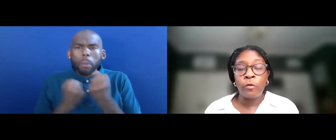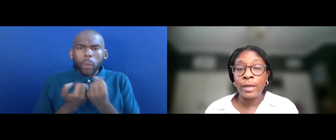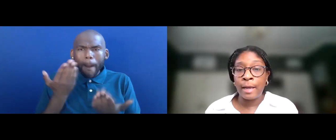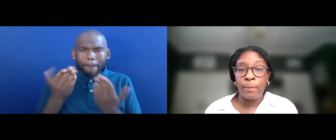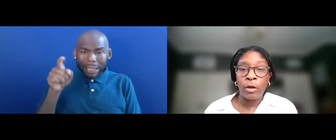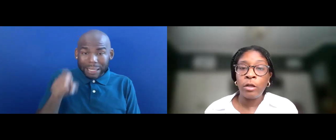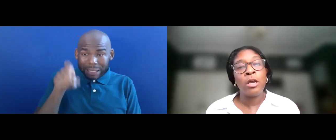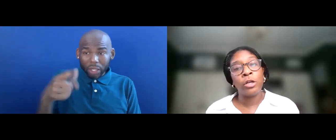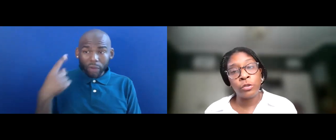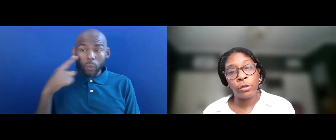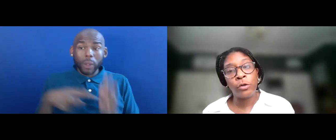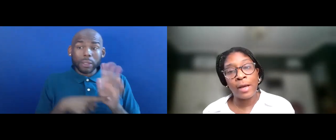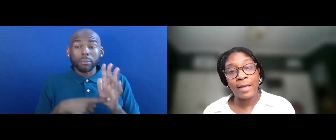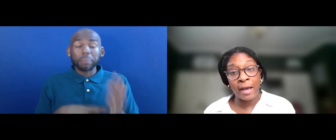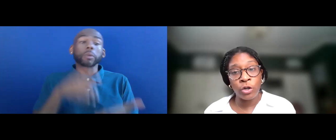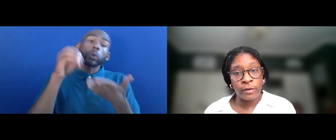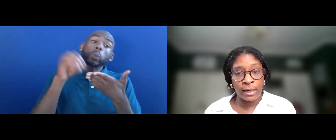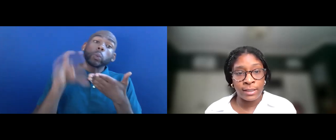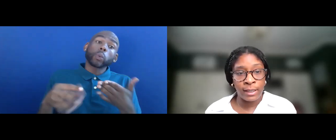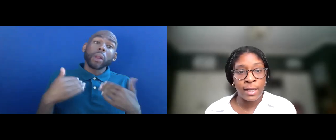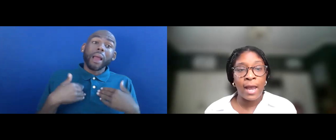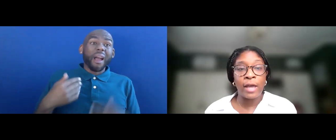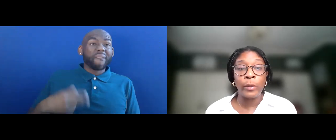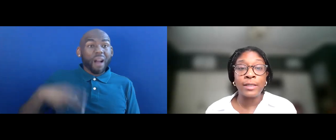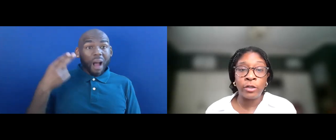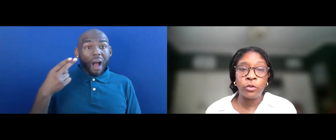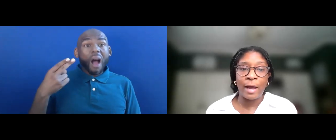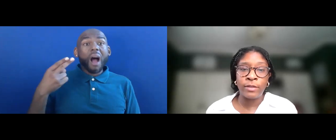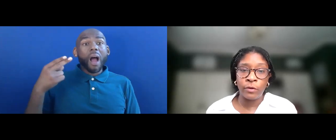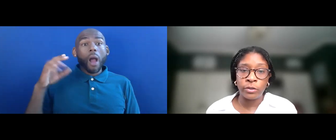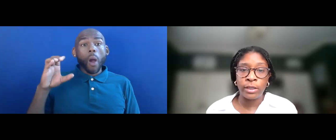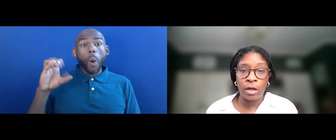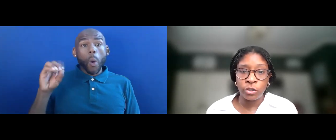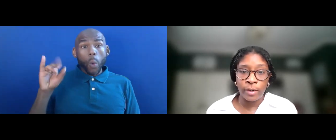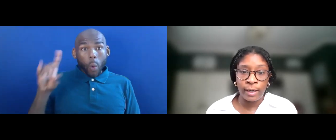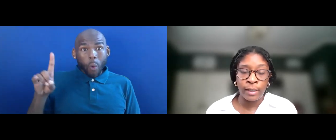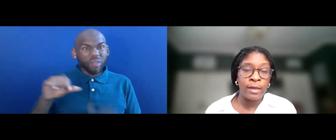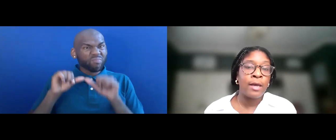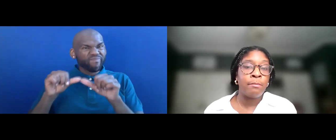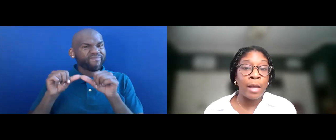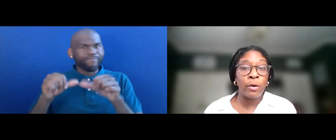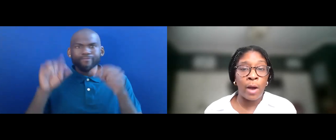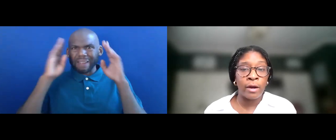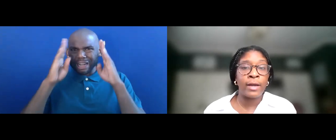FOR EXAMPLE, A STUDENT WHO HAS HAD COVID-19 AND WHO CONTINUES TO HAVE DIFFICULTY CONCENTRATING MAY REQUIRE AN